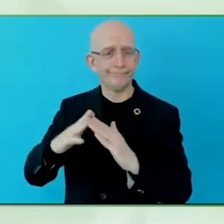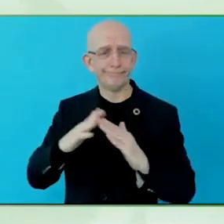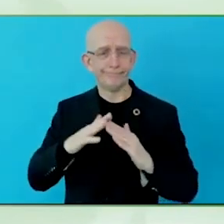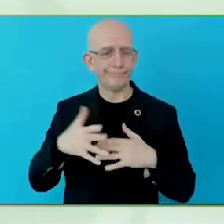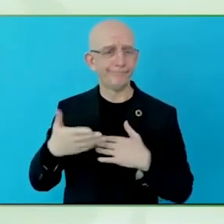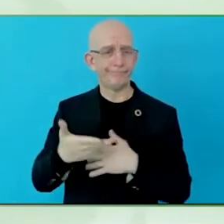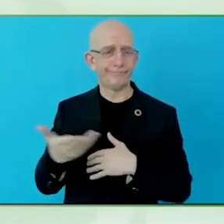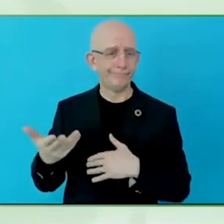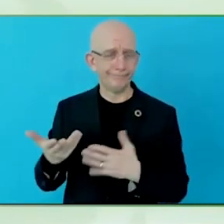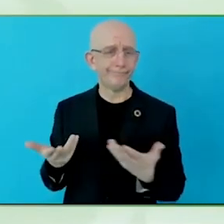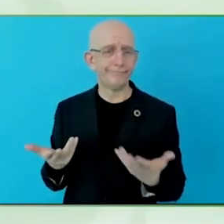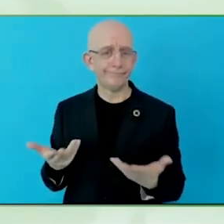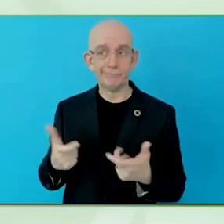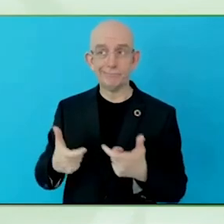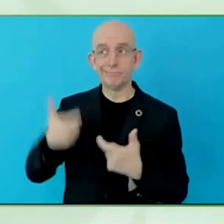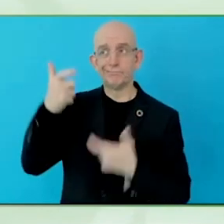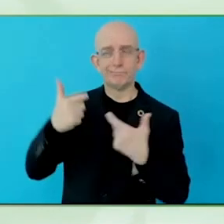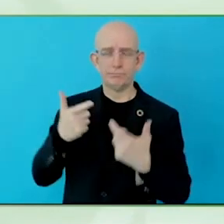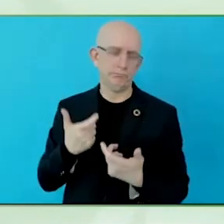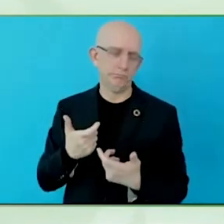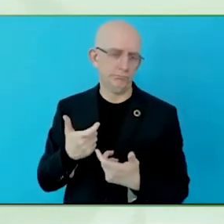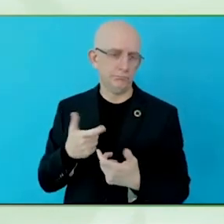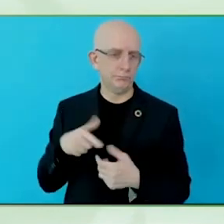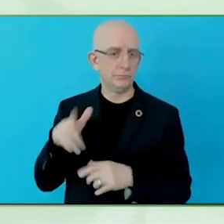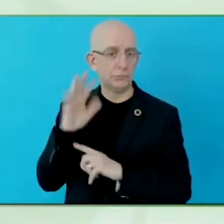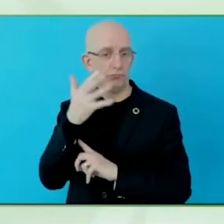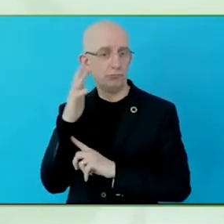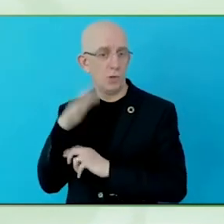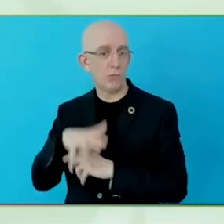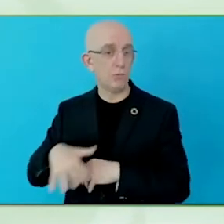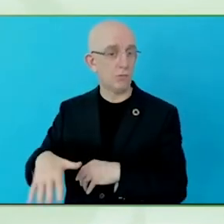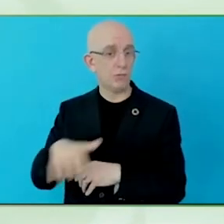And I think that is an important point for the WHO to take into